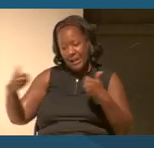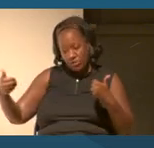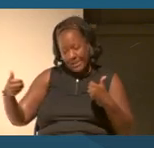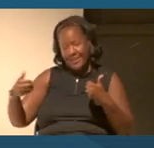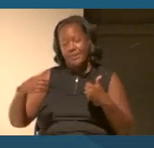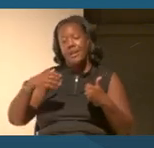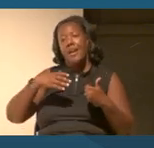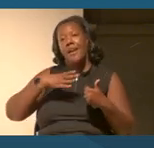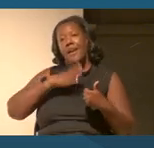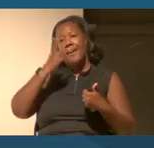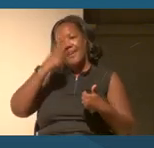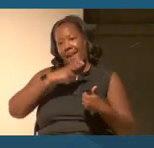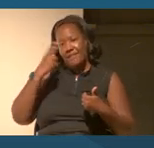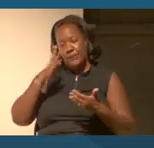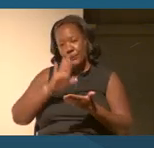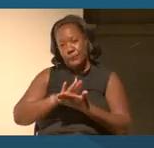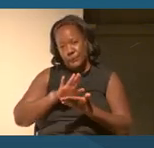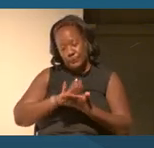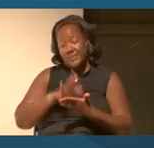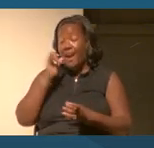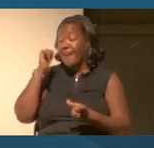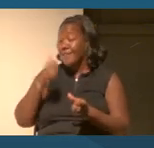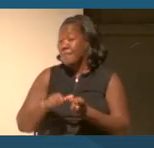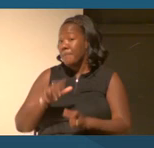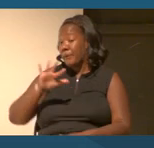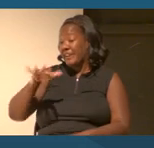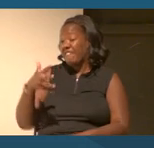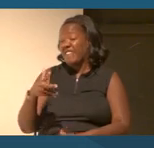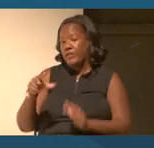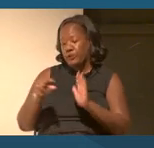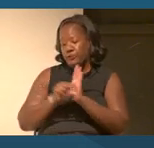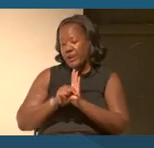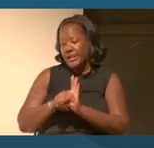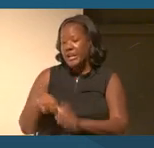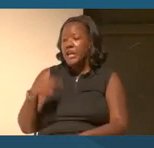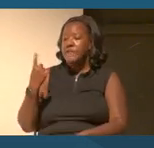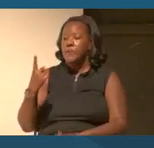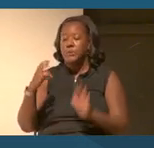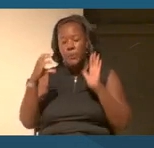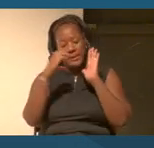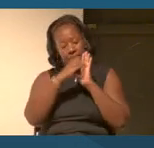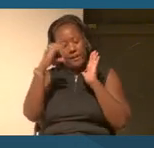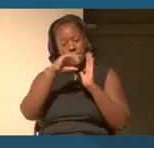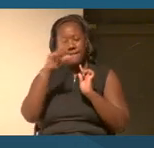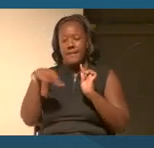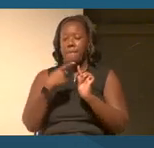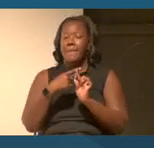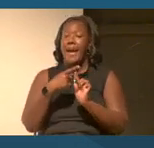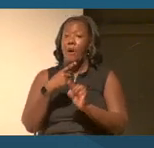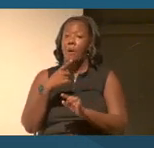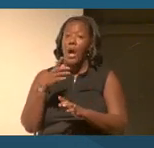And I can remember in the fifth grade the one paragraph about African Americans, fifth grade.